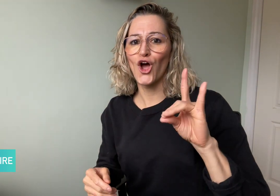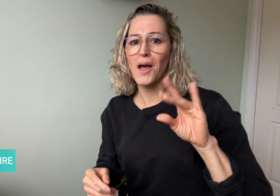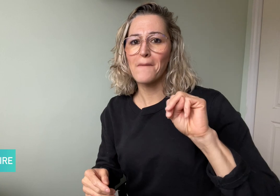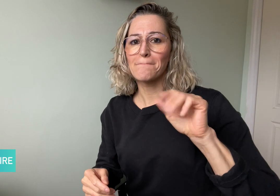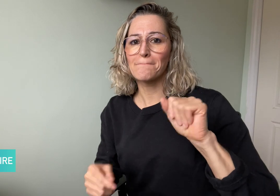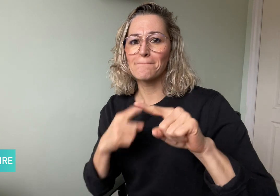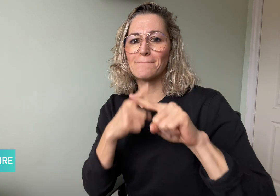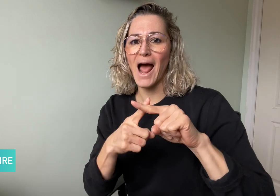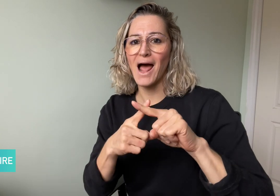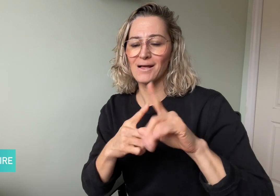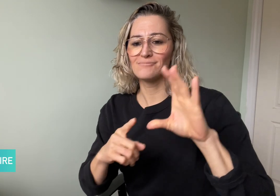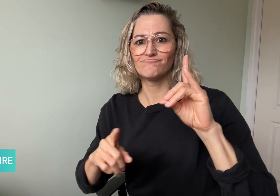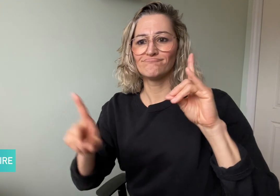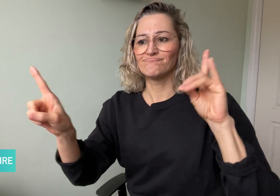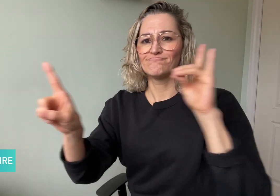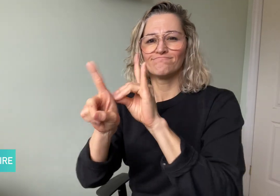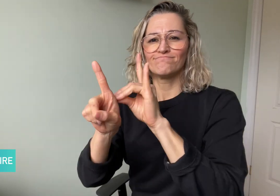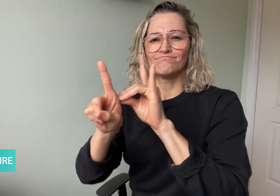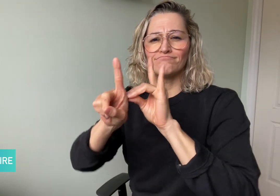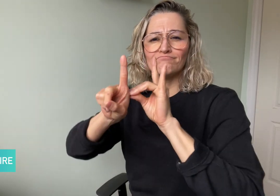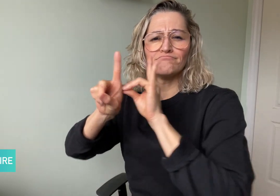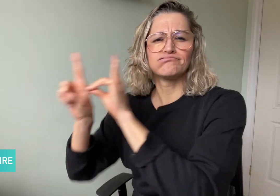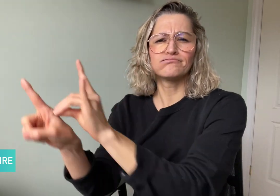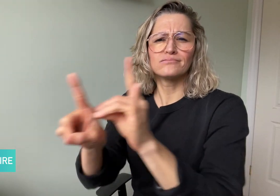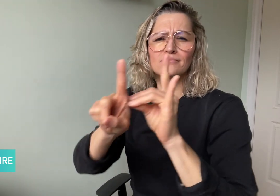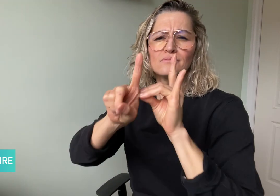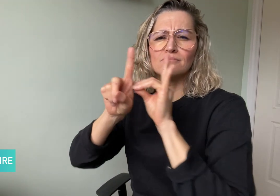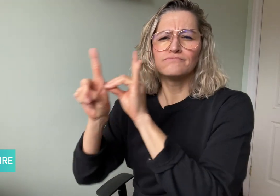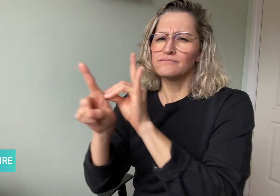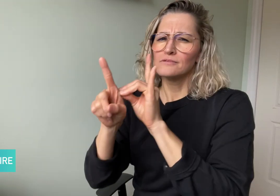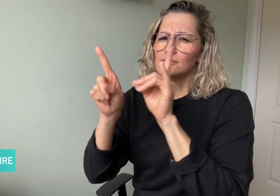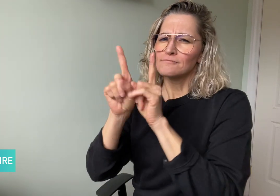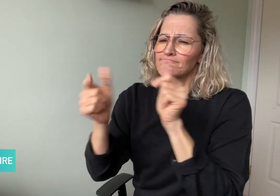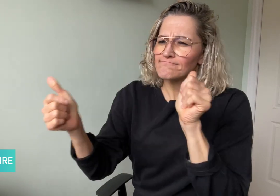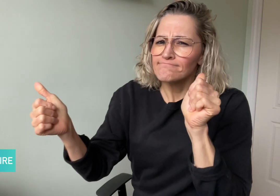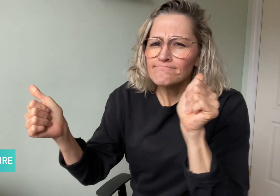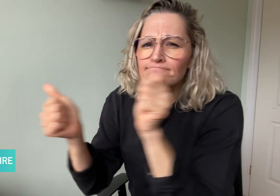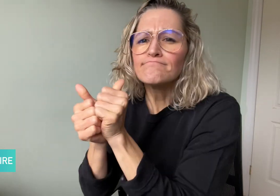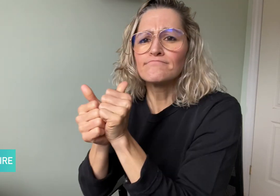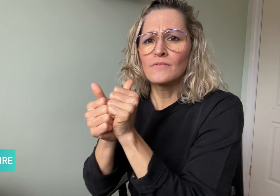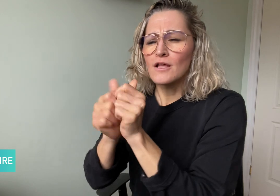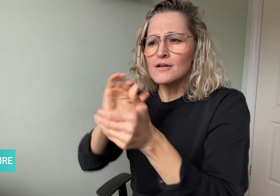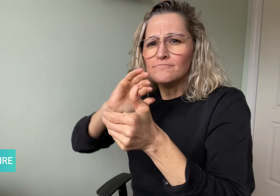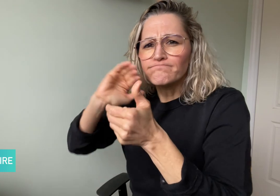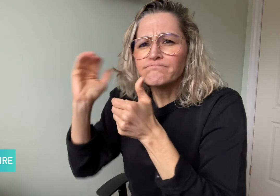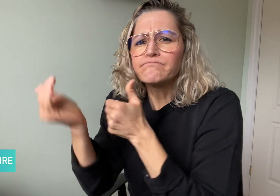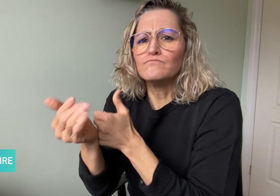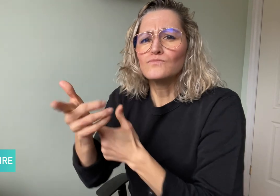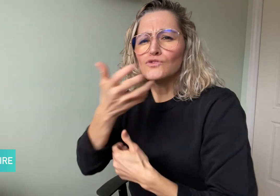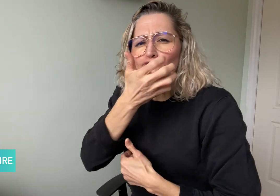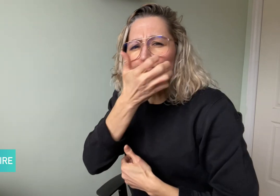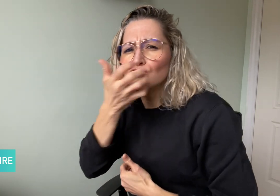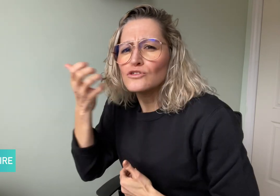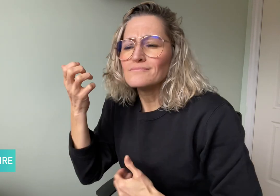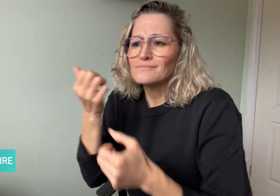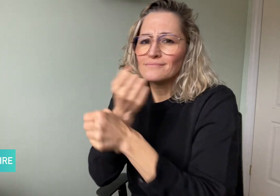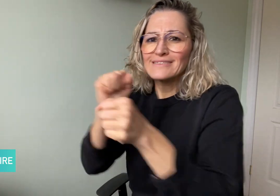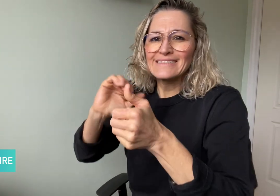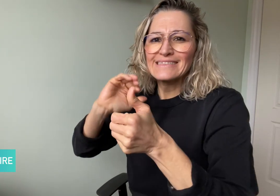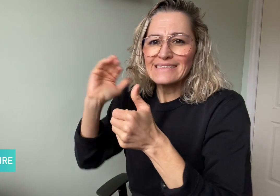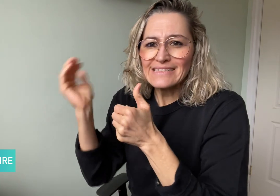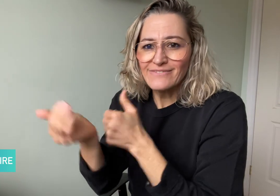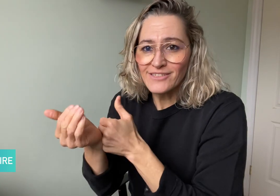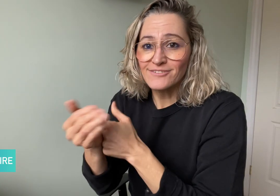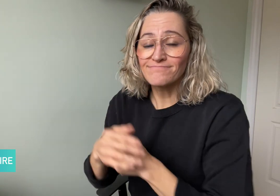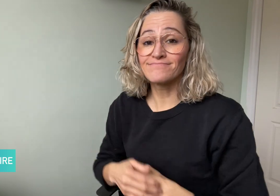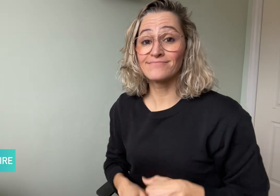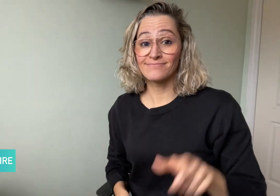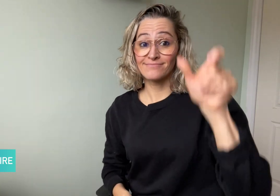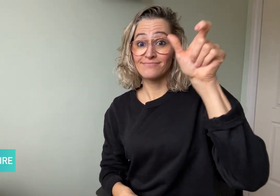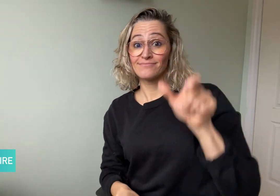her warm and safe throughout Aurora’s disappearance. Yann Phipps,